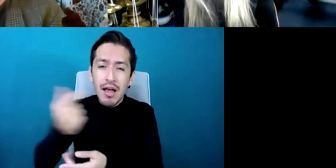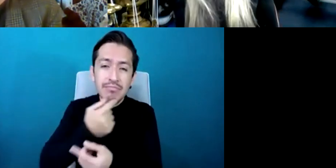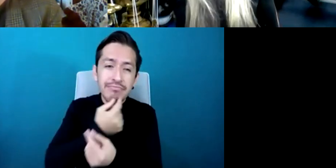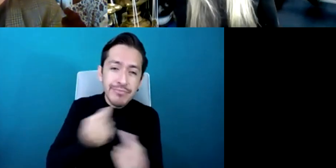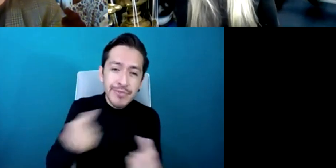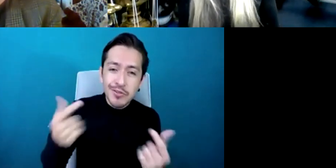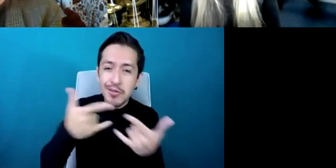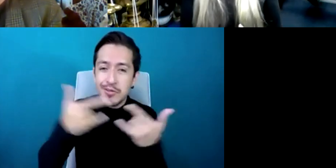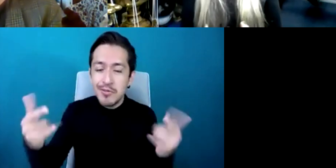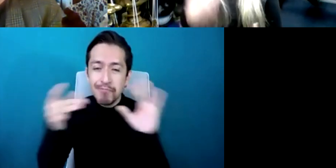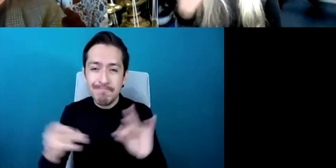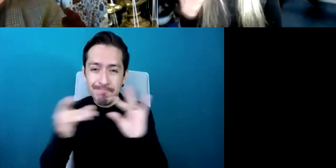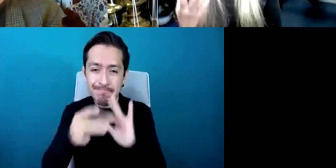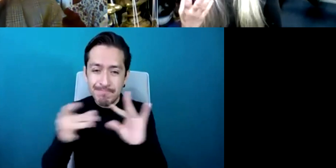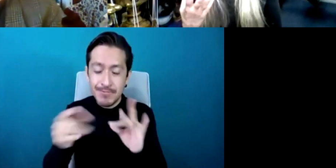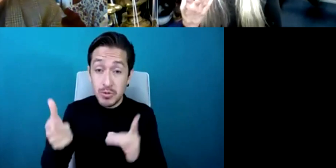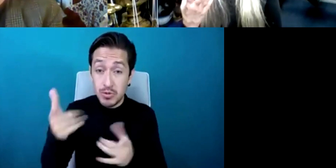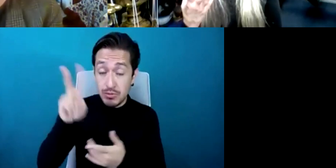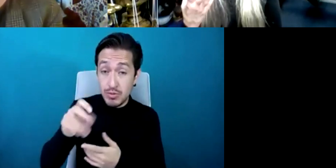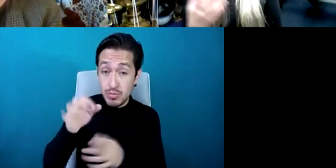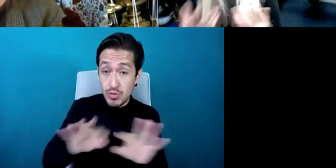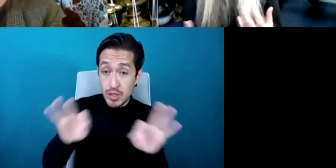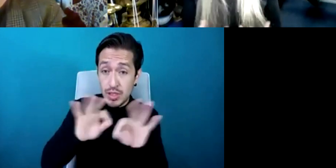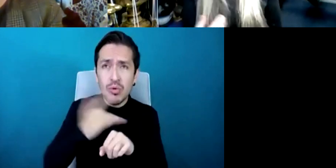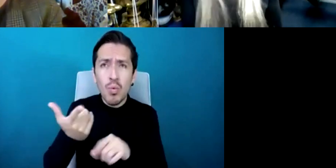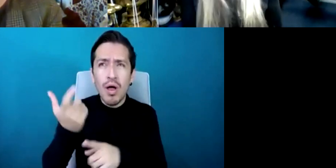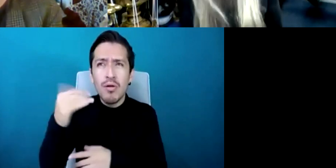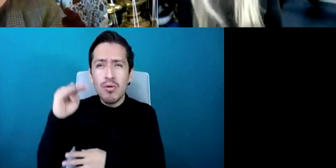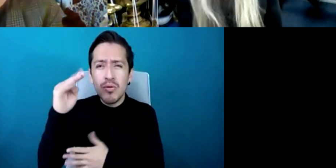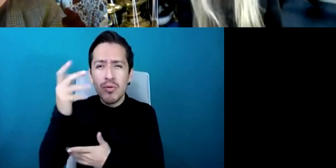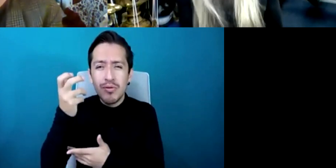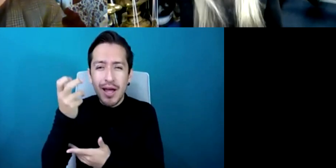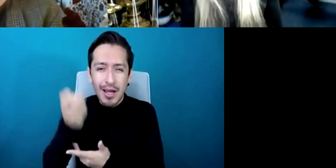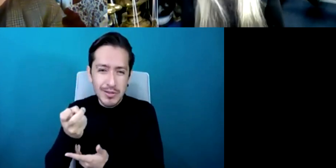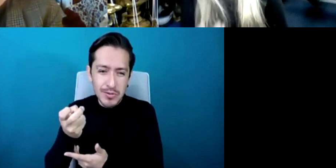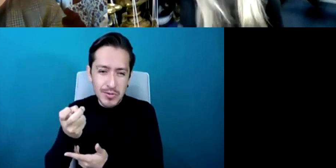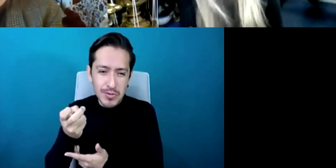about it because when you think about that it gives us no option but to listen we want to read